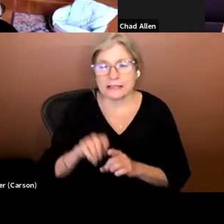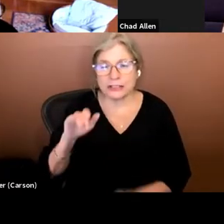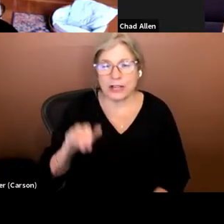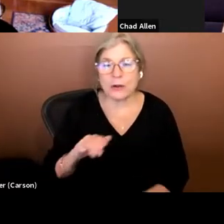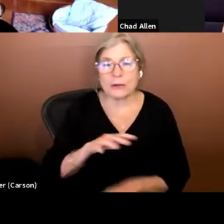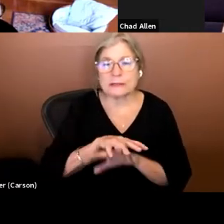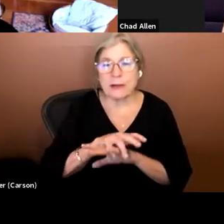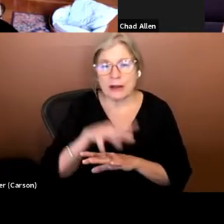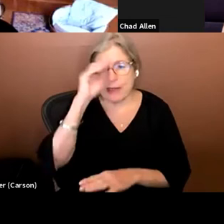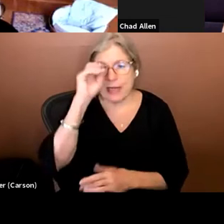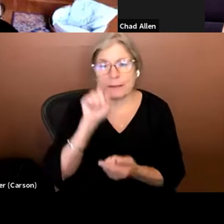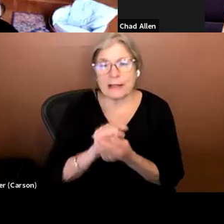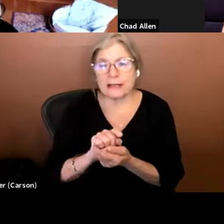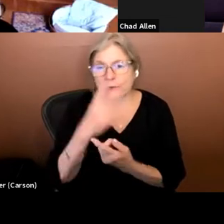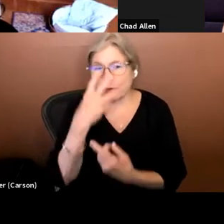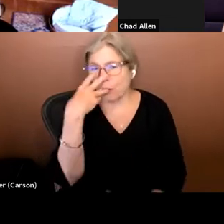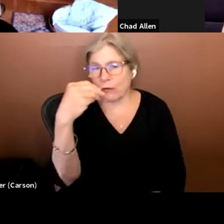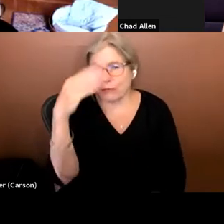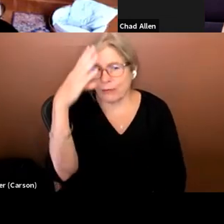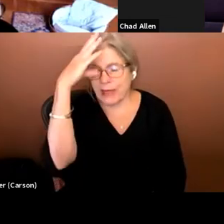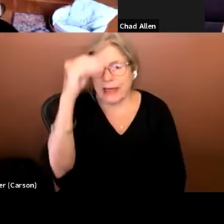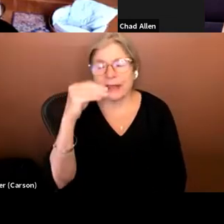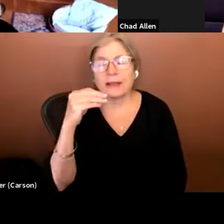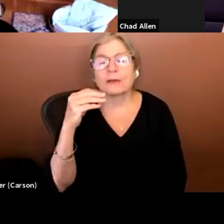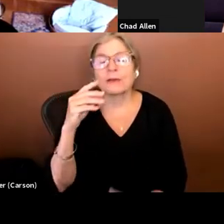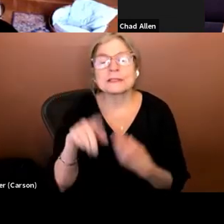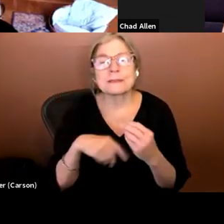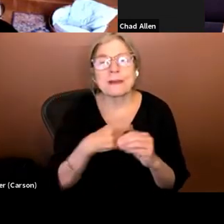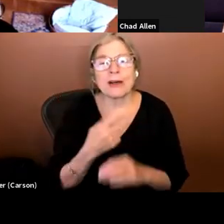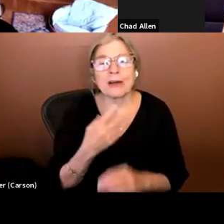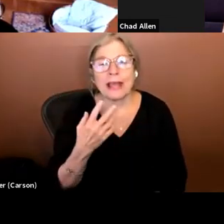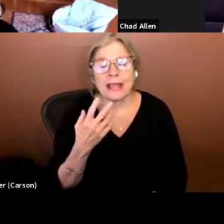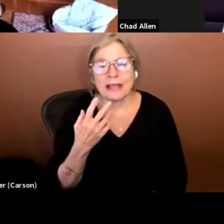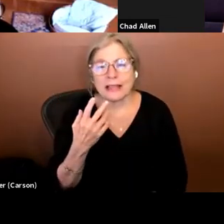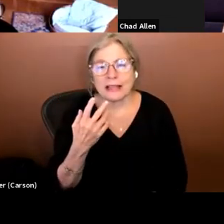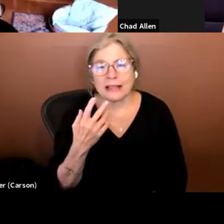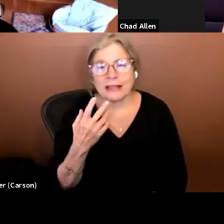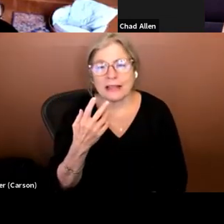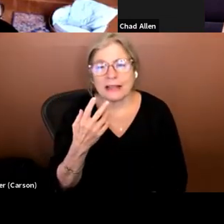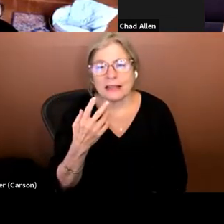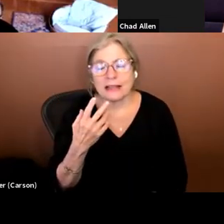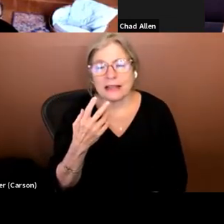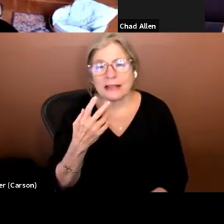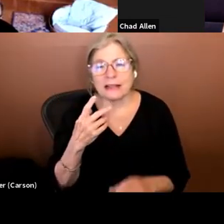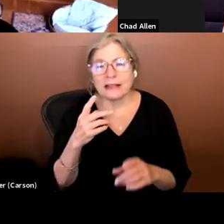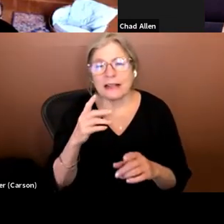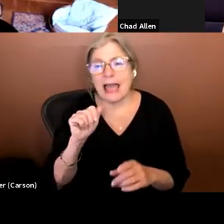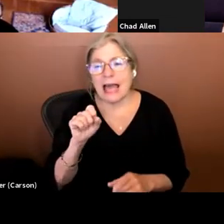meets the wolf man. It was about an astronaut that found a moon rock